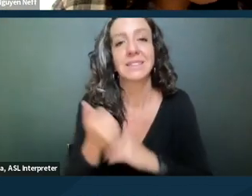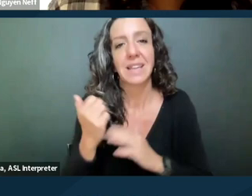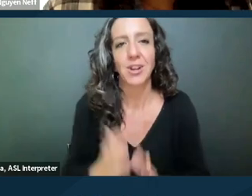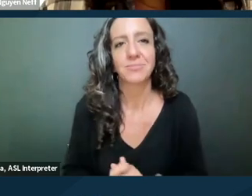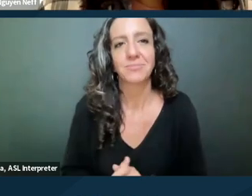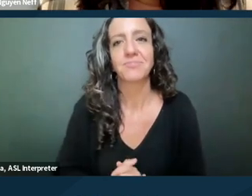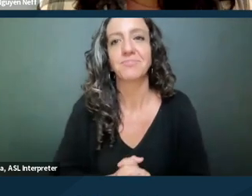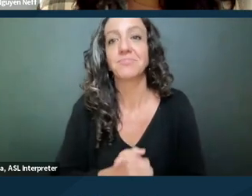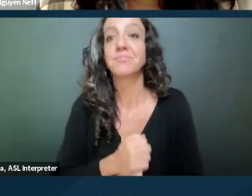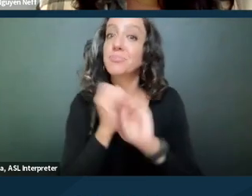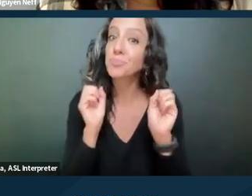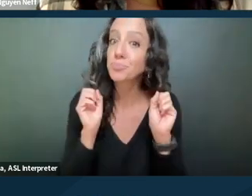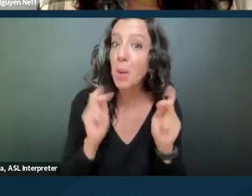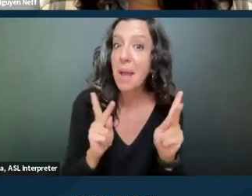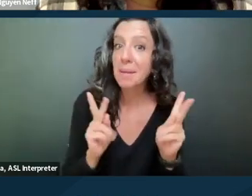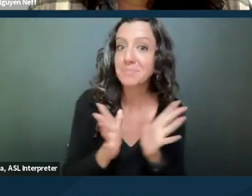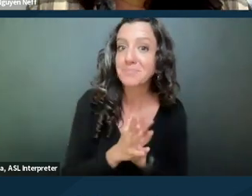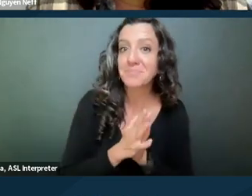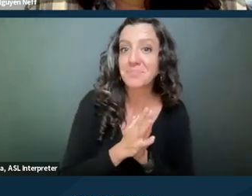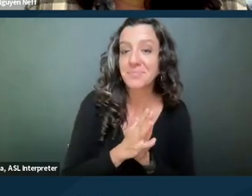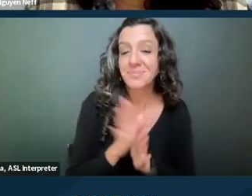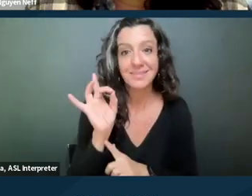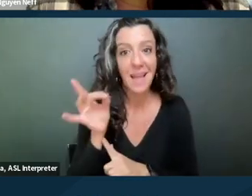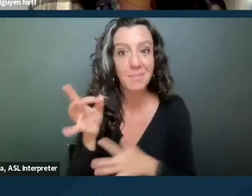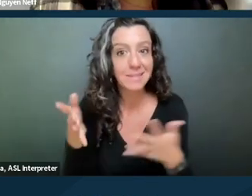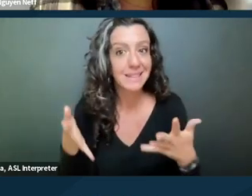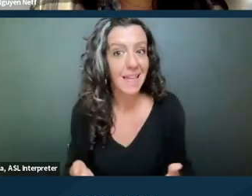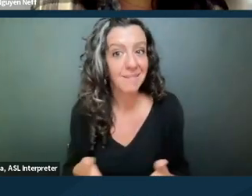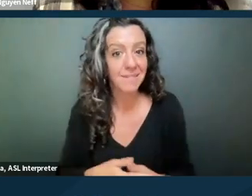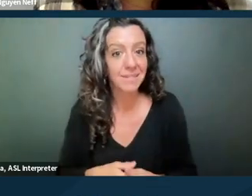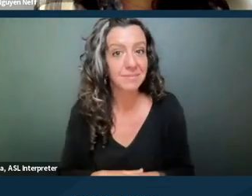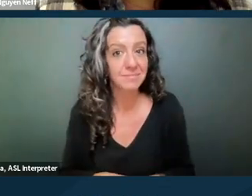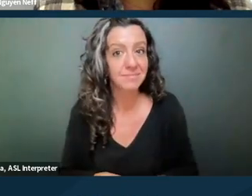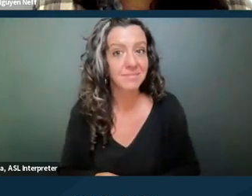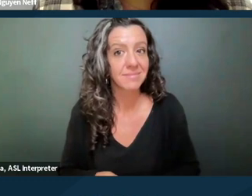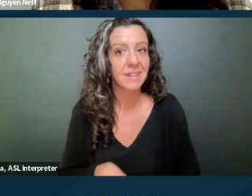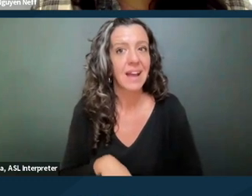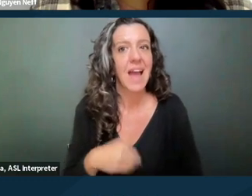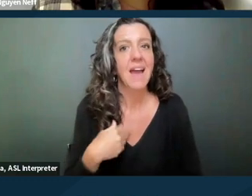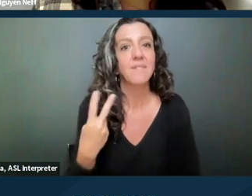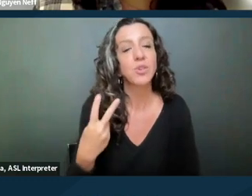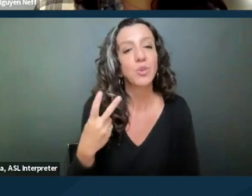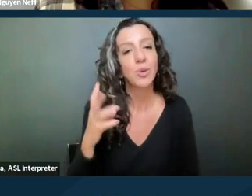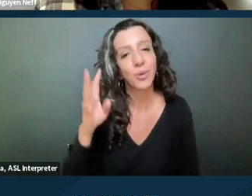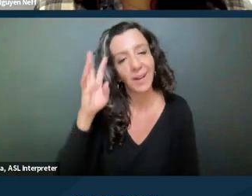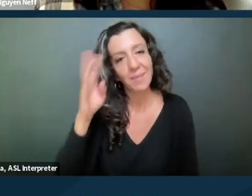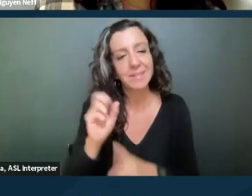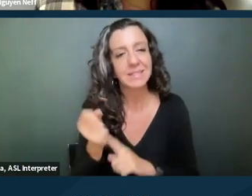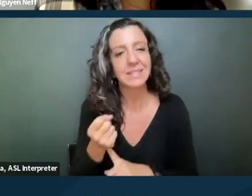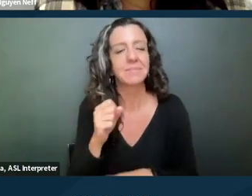Okay, so we have eight minutes left. I'll see if we, I have two hypotheticals, I'll see if we can get through one